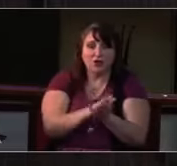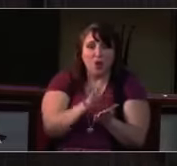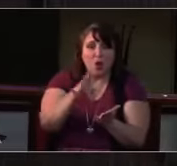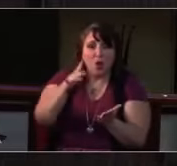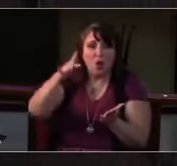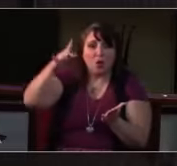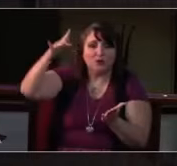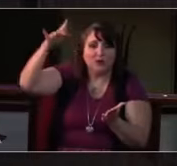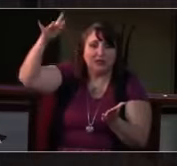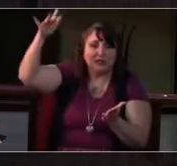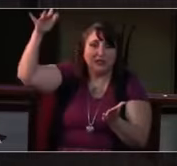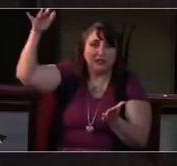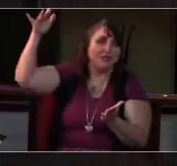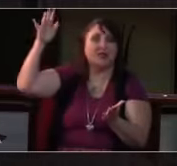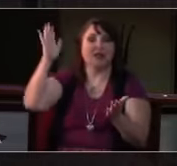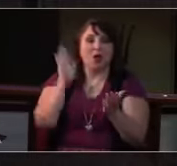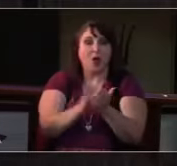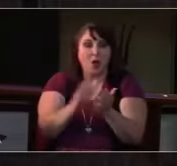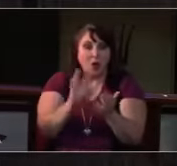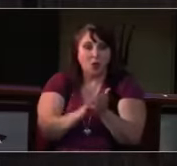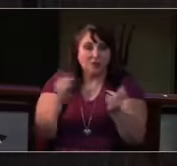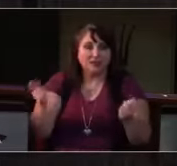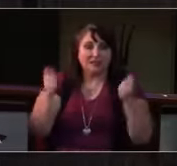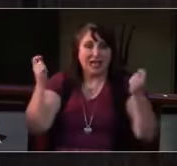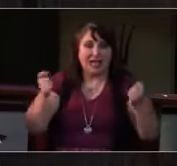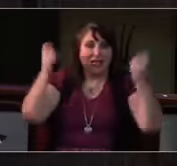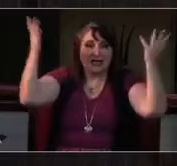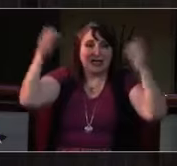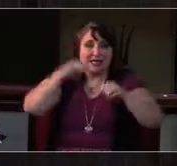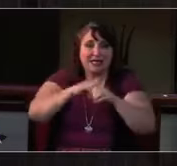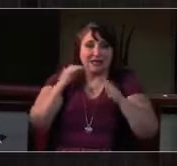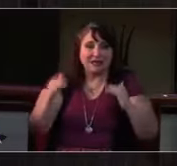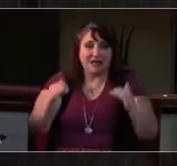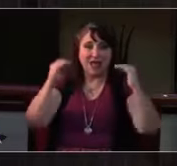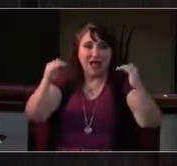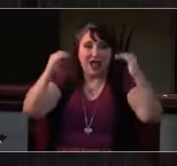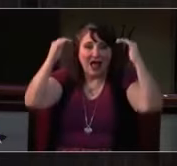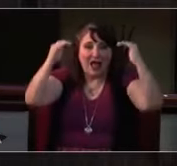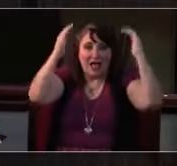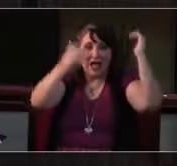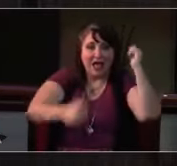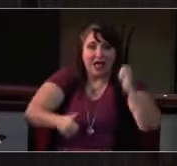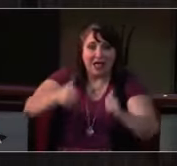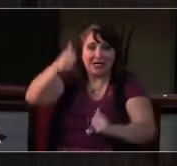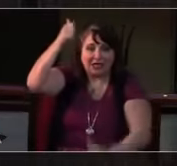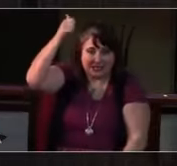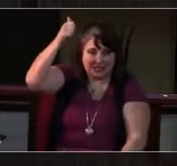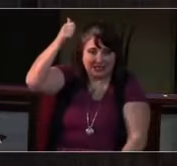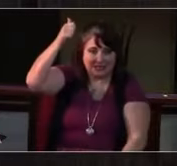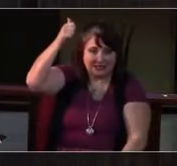with earth and sea and all their creatures and with angels and archangels, cherubim and seraphim, we praise your name